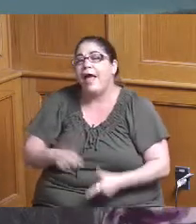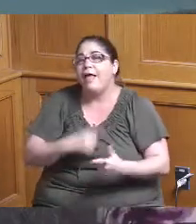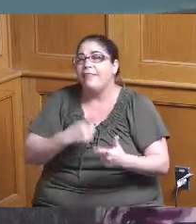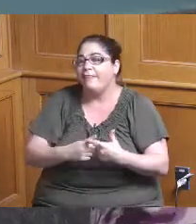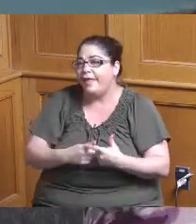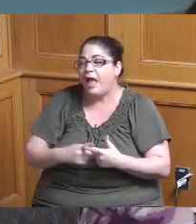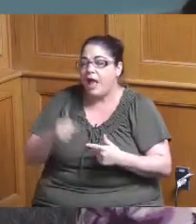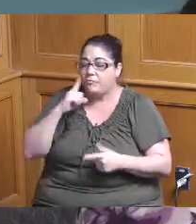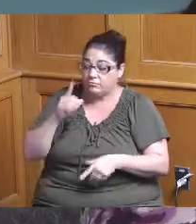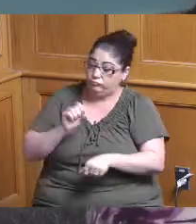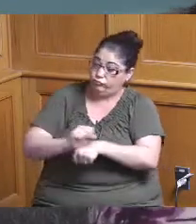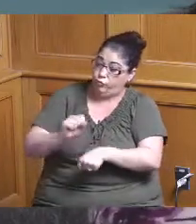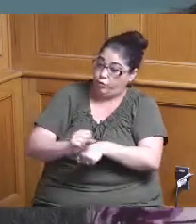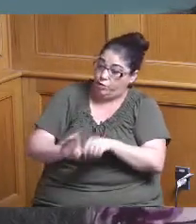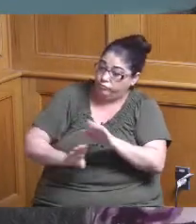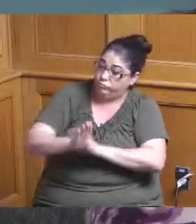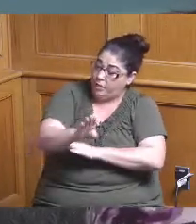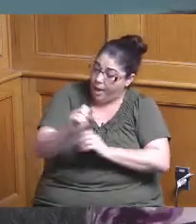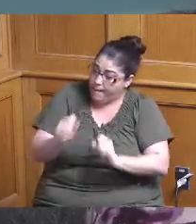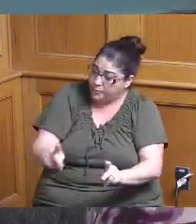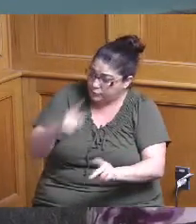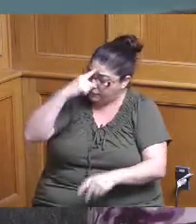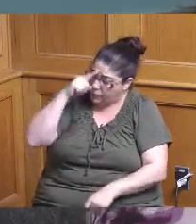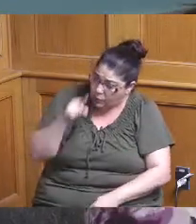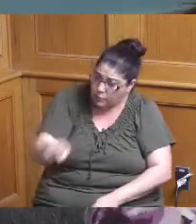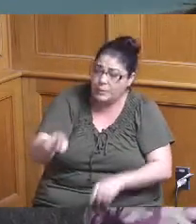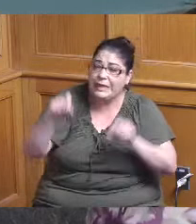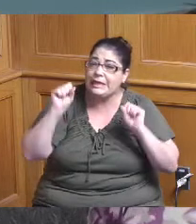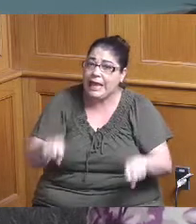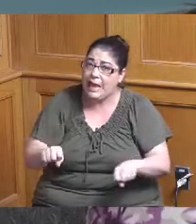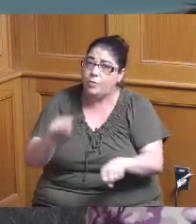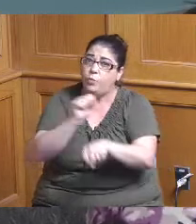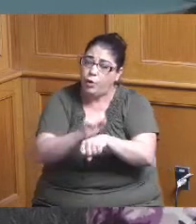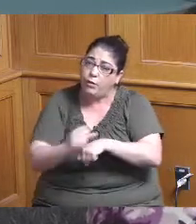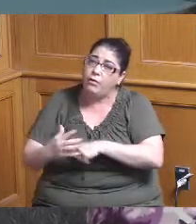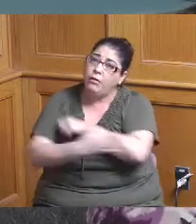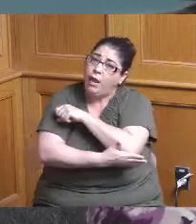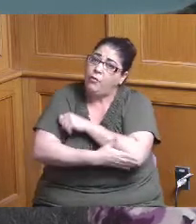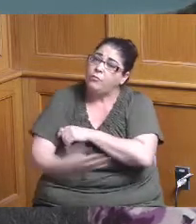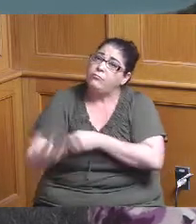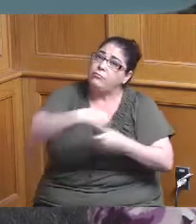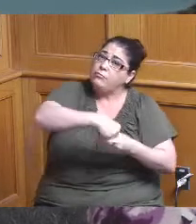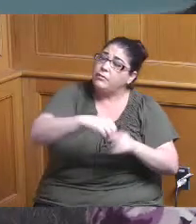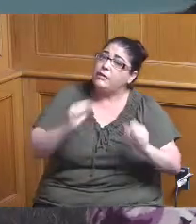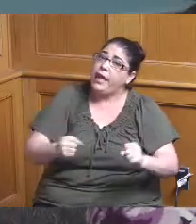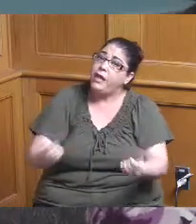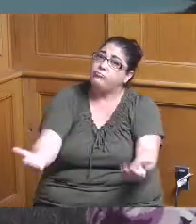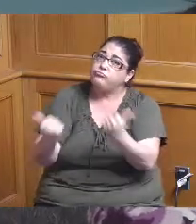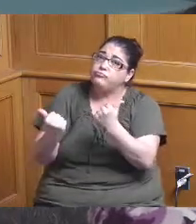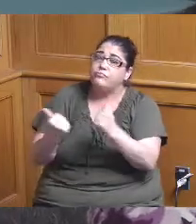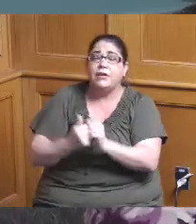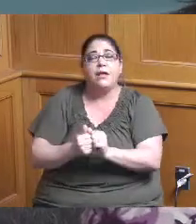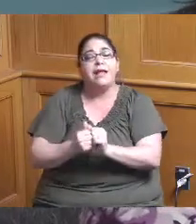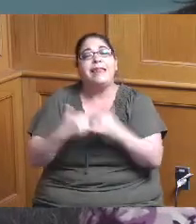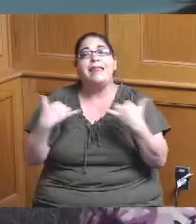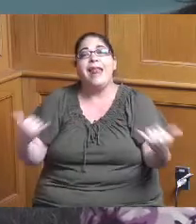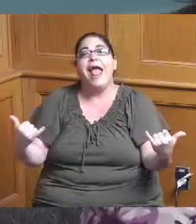career development for people to be a part of so I think this is good with capturing people early